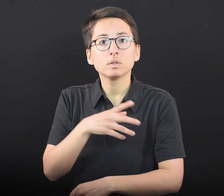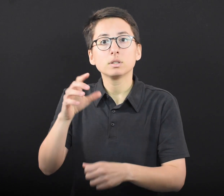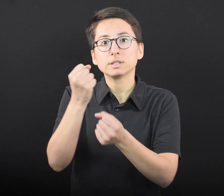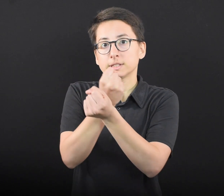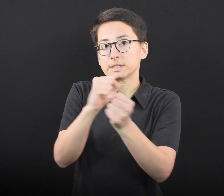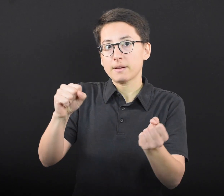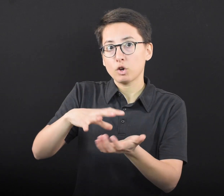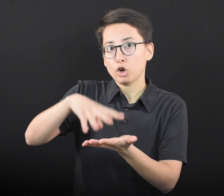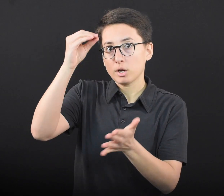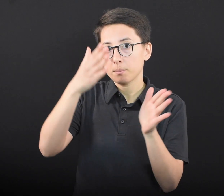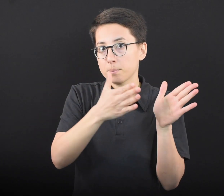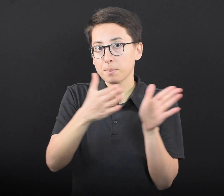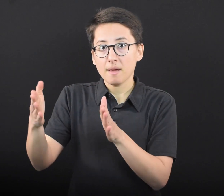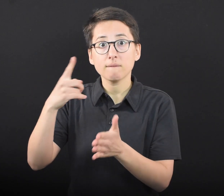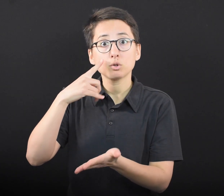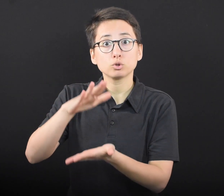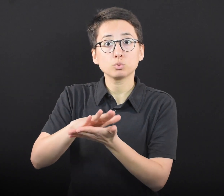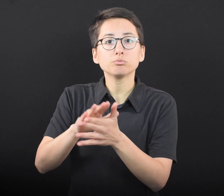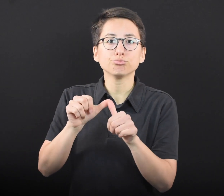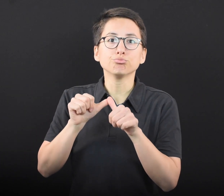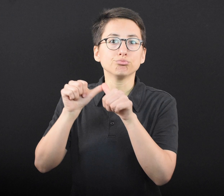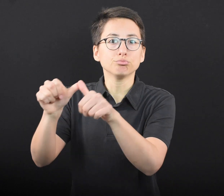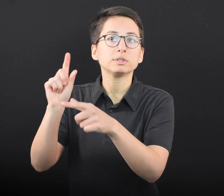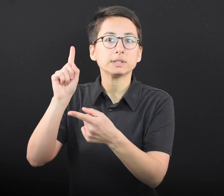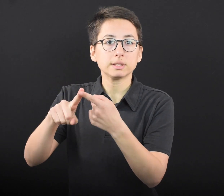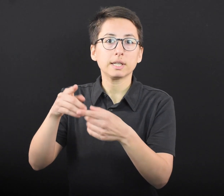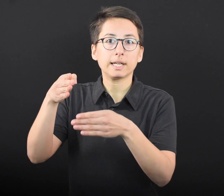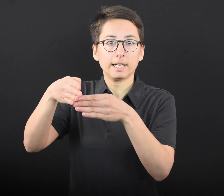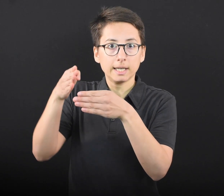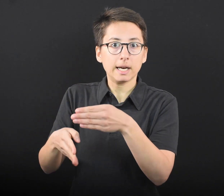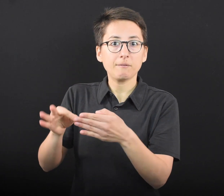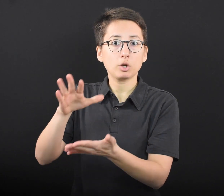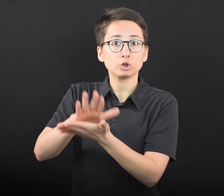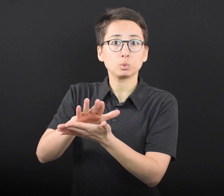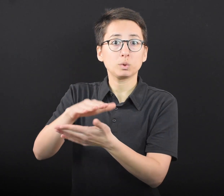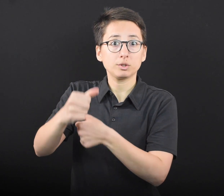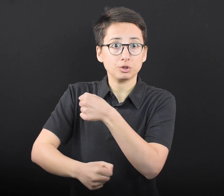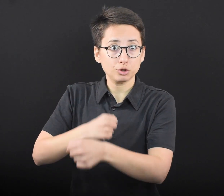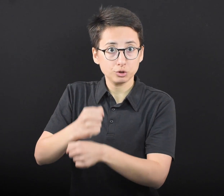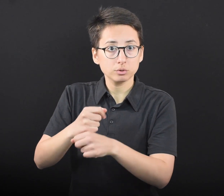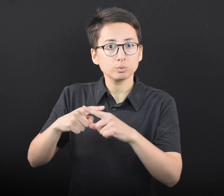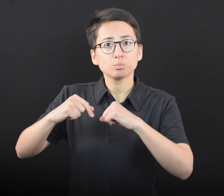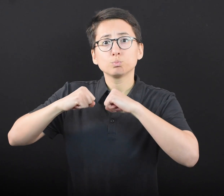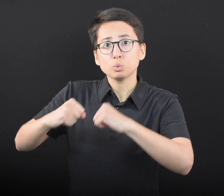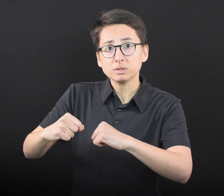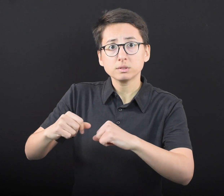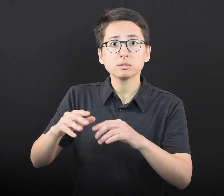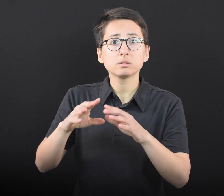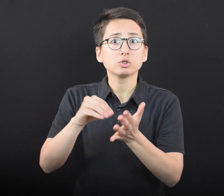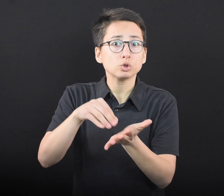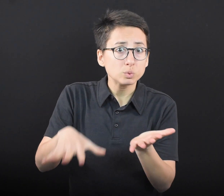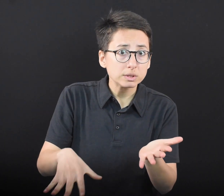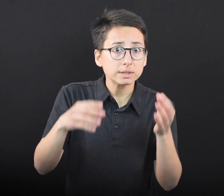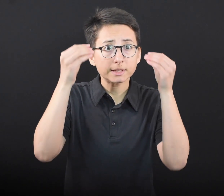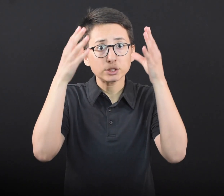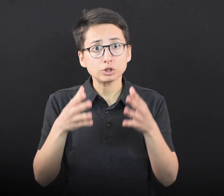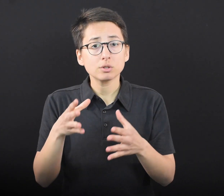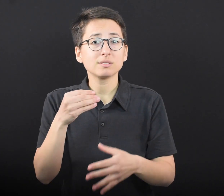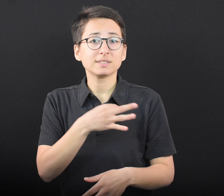the Safe Learning Plan for schools will continue until the end of the school year to protect students, teachers, and staff in schools.